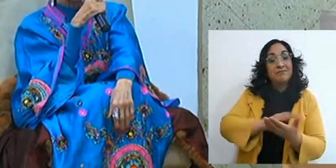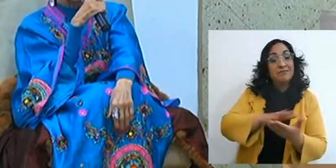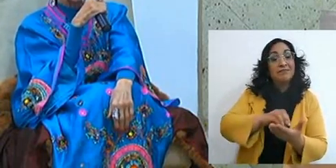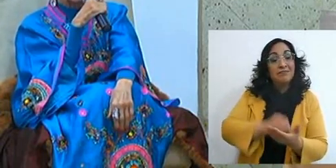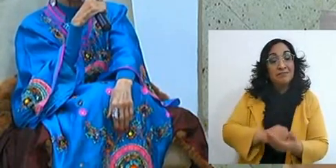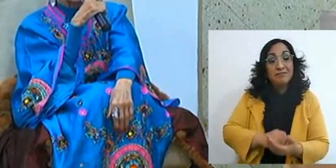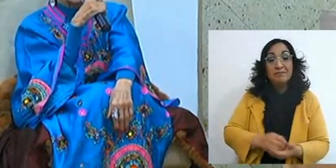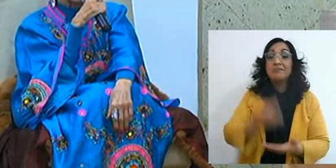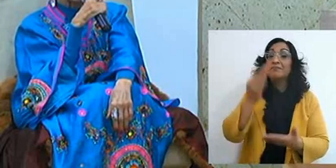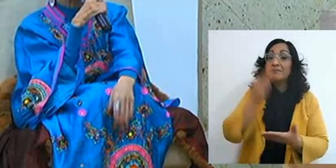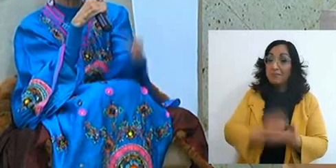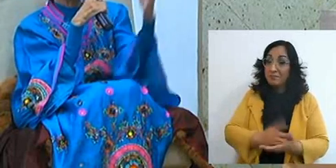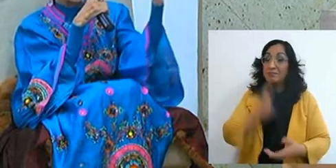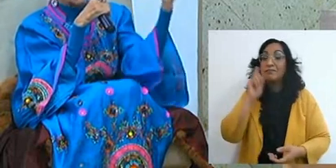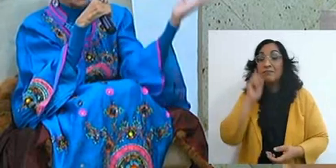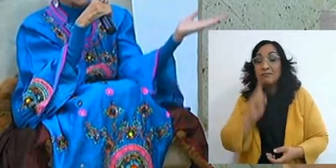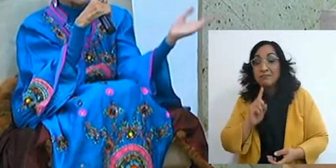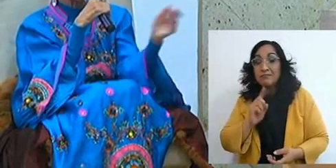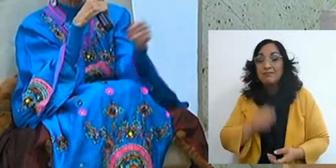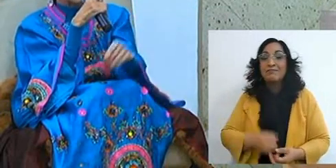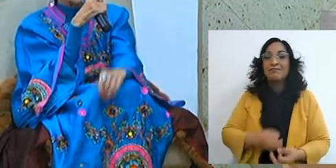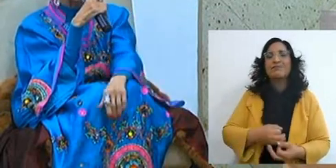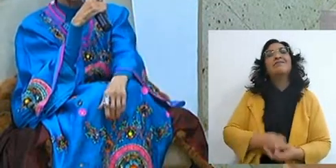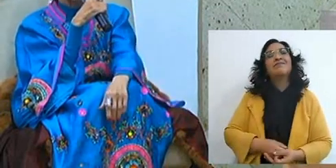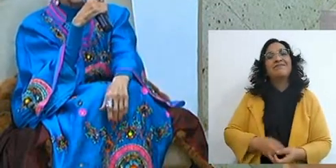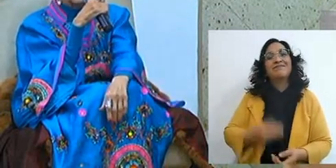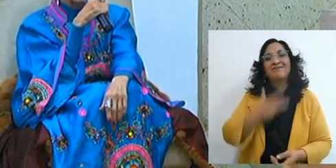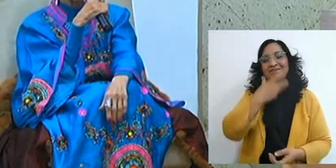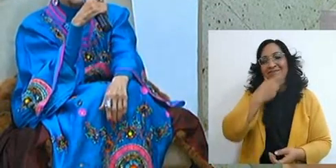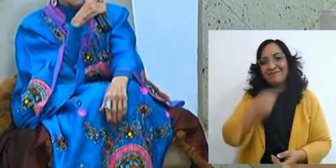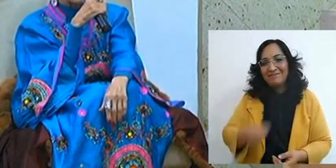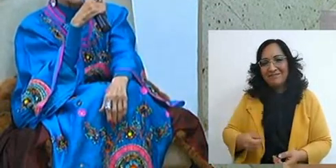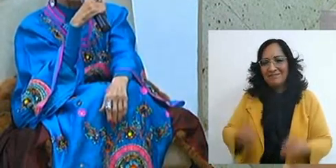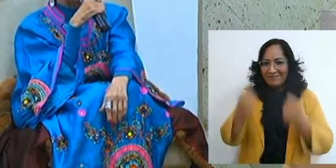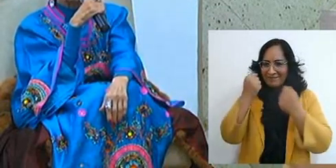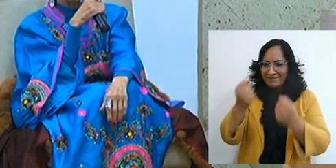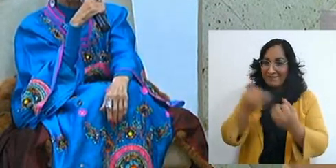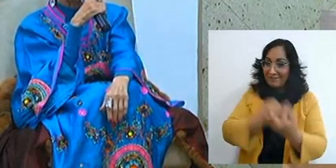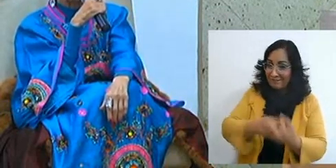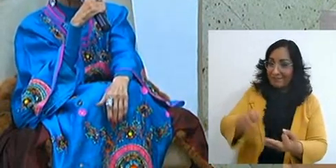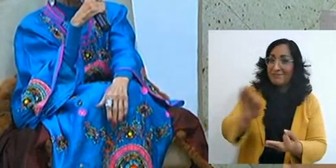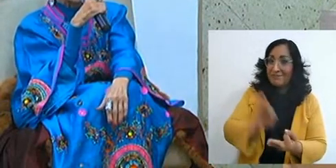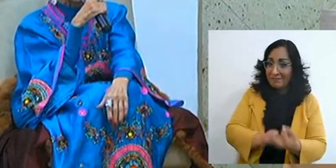strong and brave man, just like René, strong and brave man,